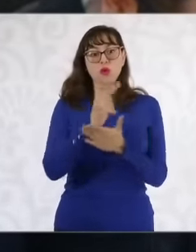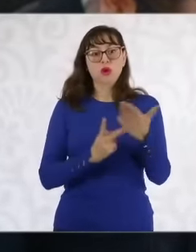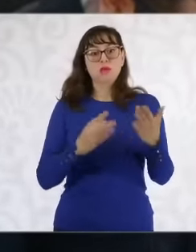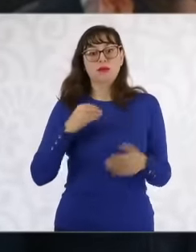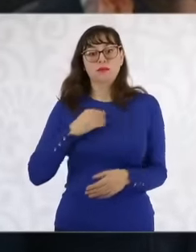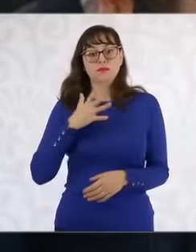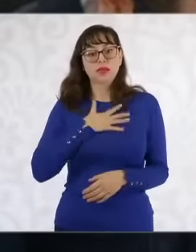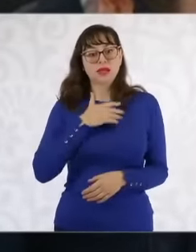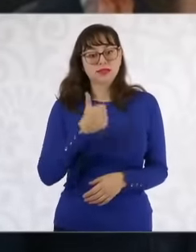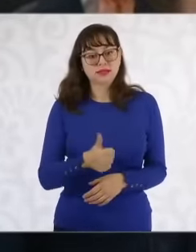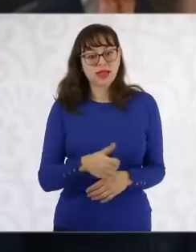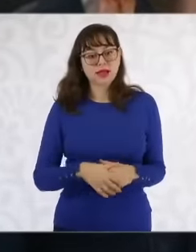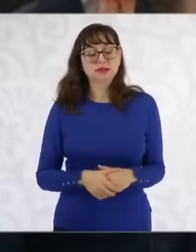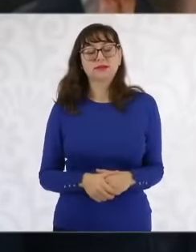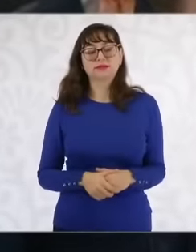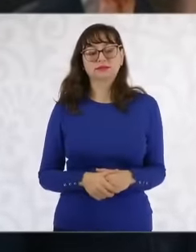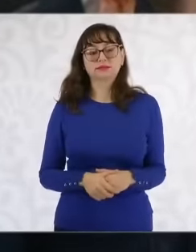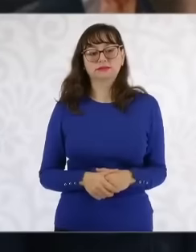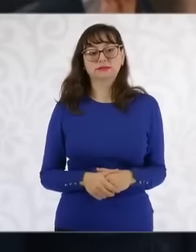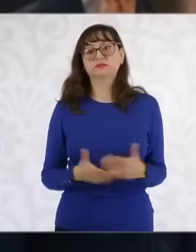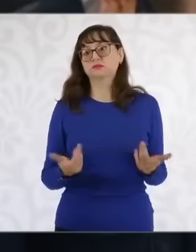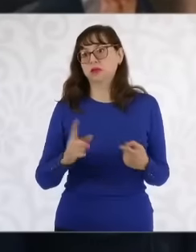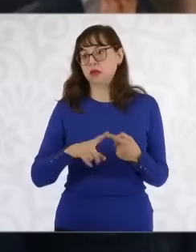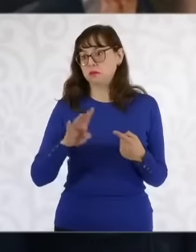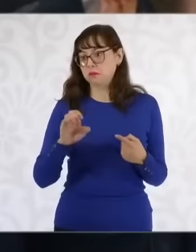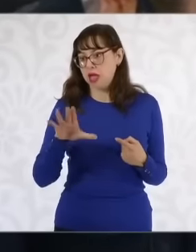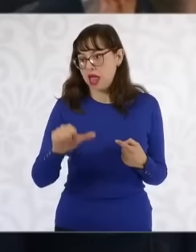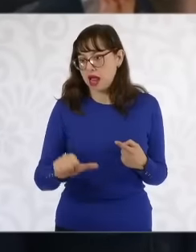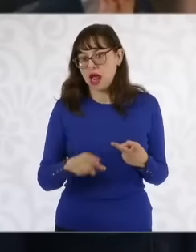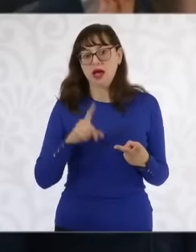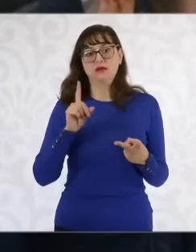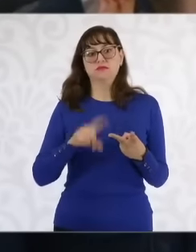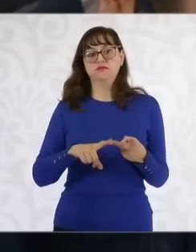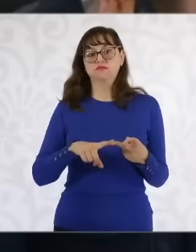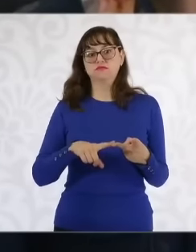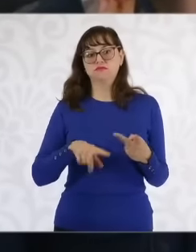that you have promoted, such as scholarships and reinforcement of the youth program